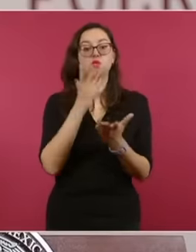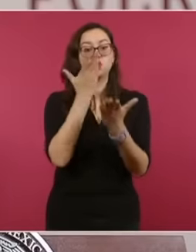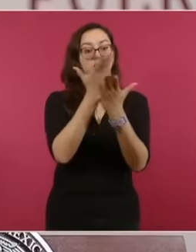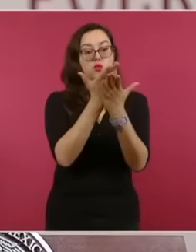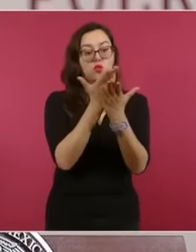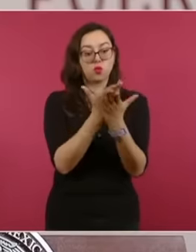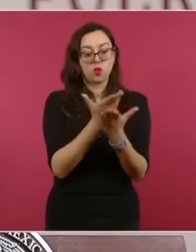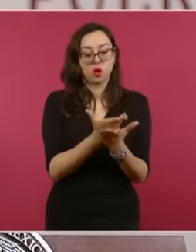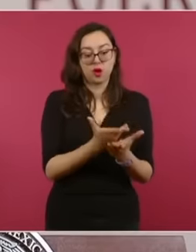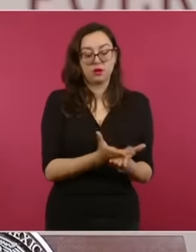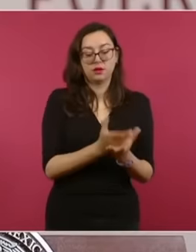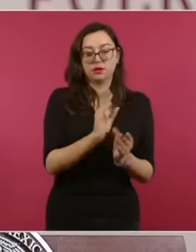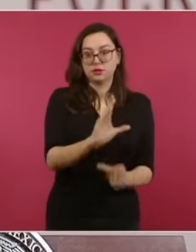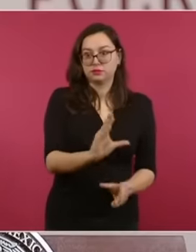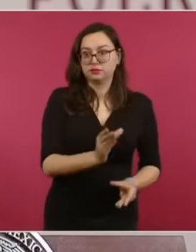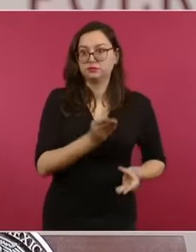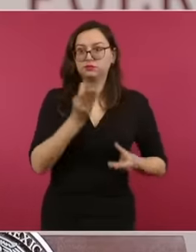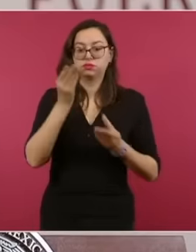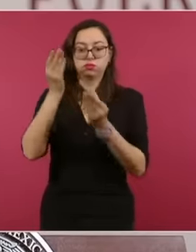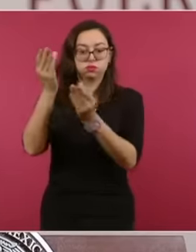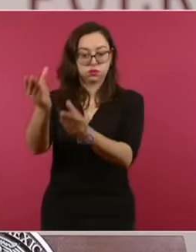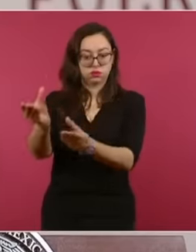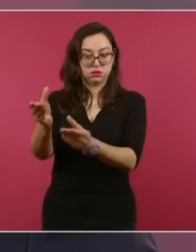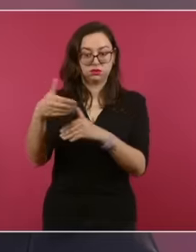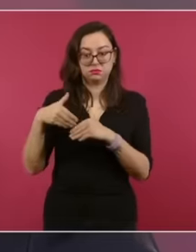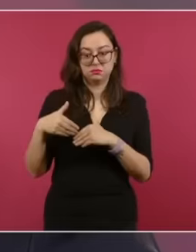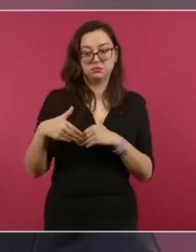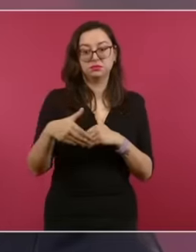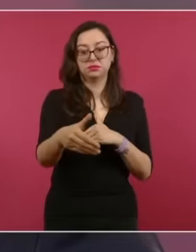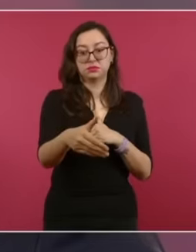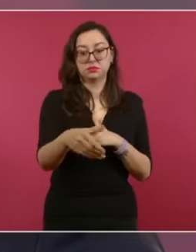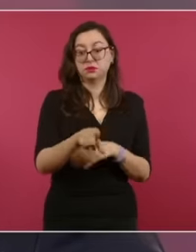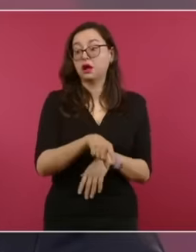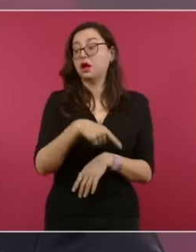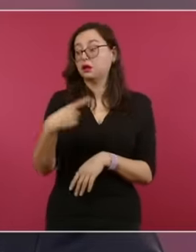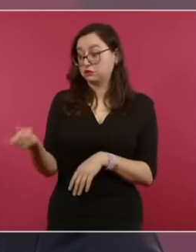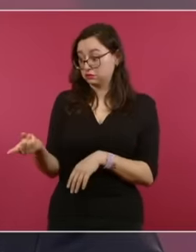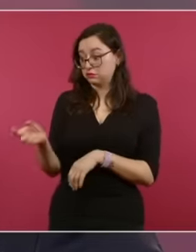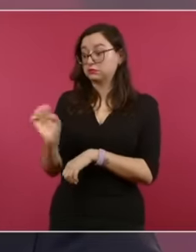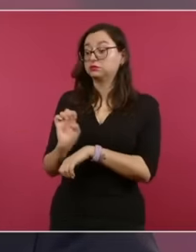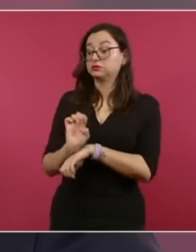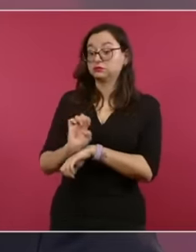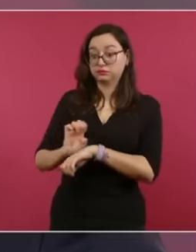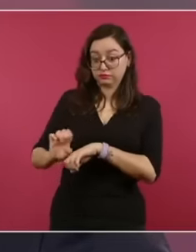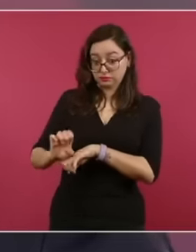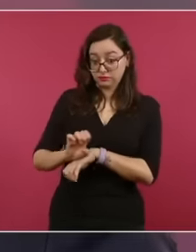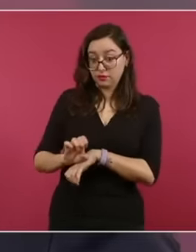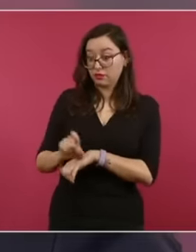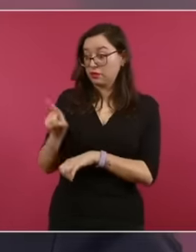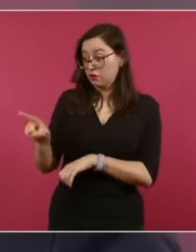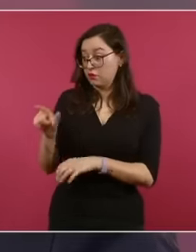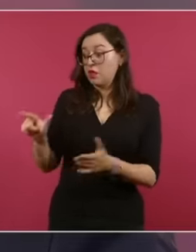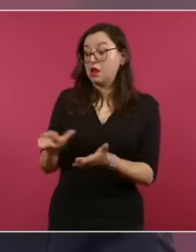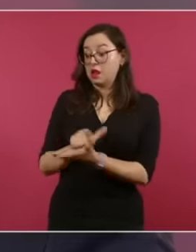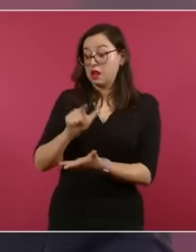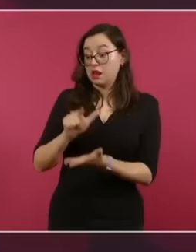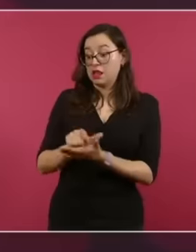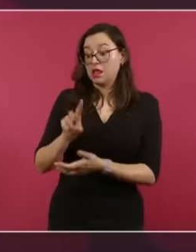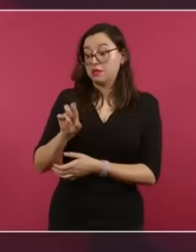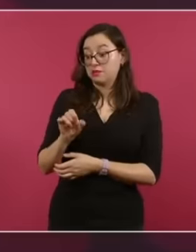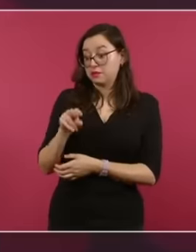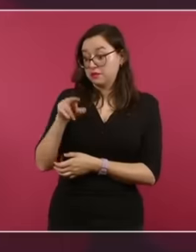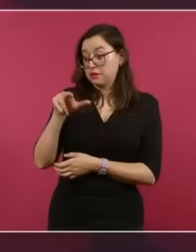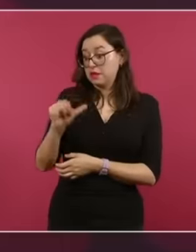In the coming months, Ecuador, the country that violated the Vienna Convention on diplomatic relations,